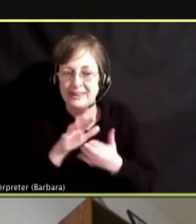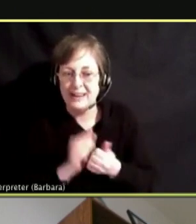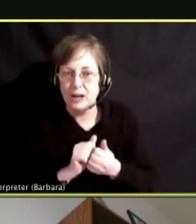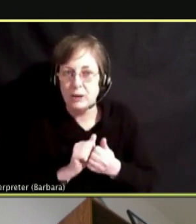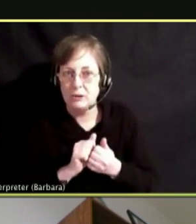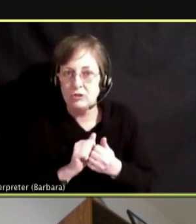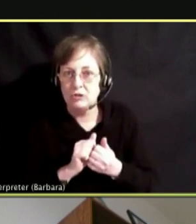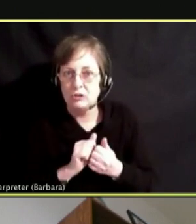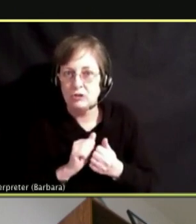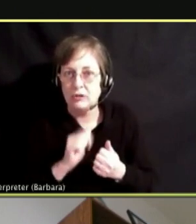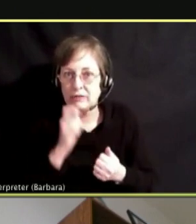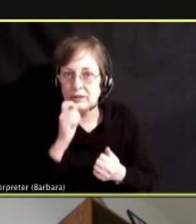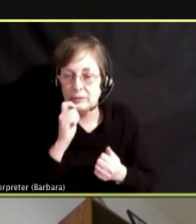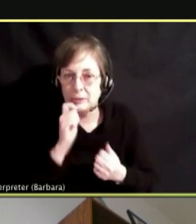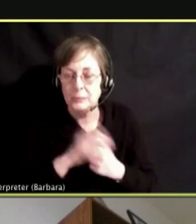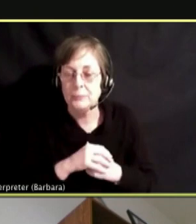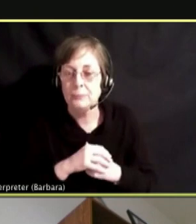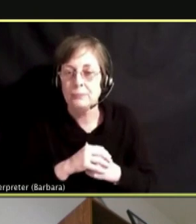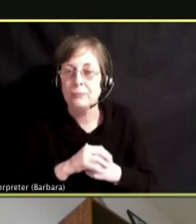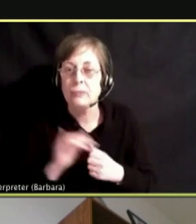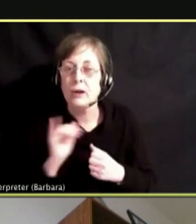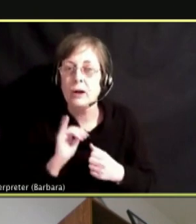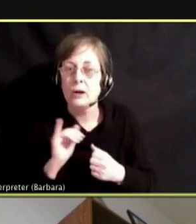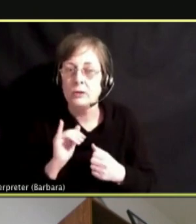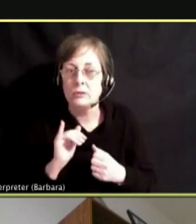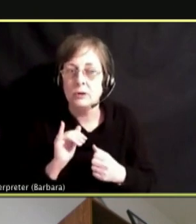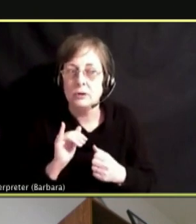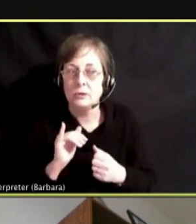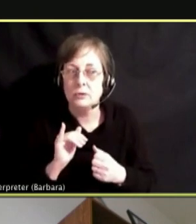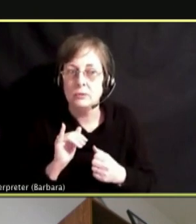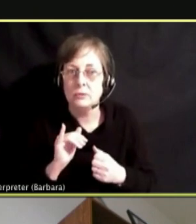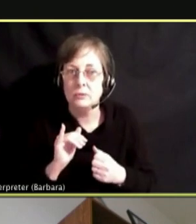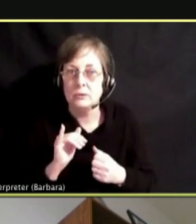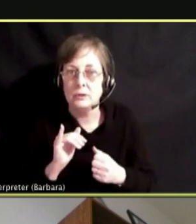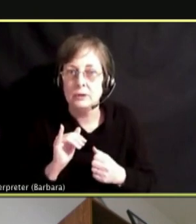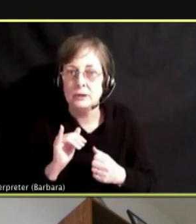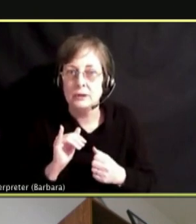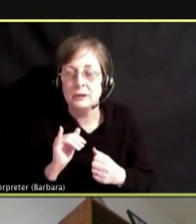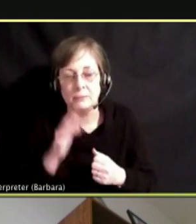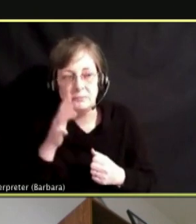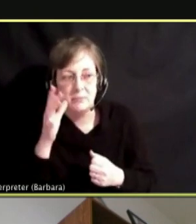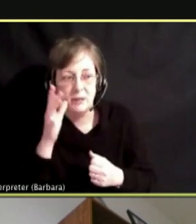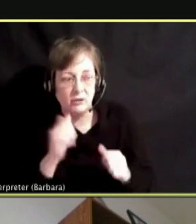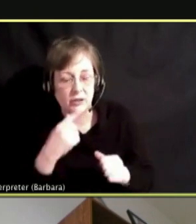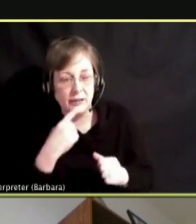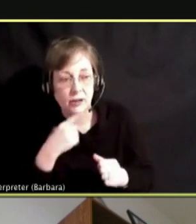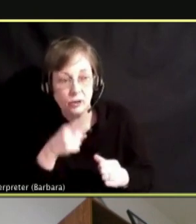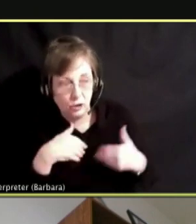BUT ALSO, HEY, WHEN YOU ARE YOUNG IT IS NATURAL TO TRY TO WANT TO EXPERIMENT WITH THINGS,